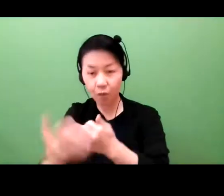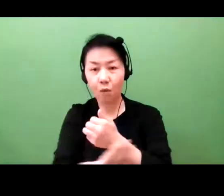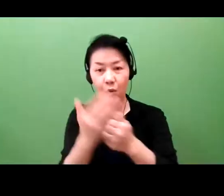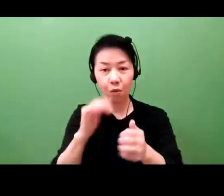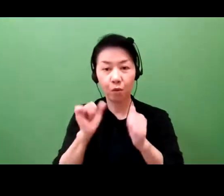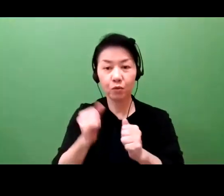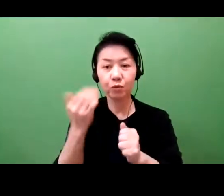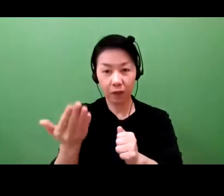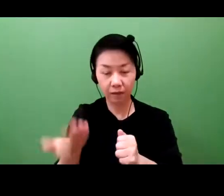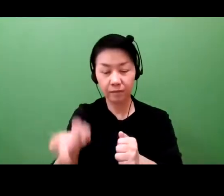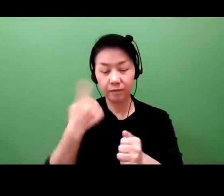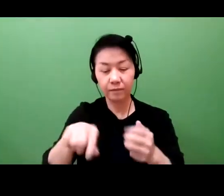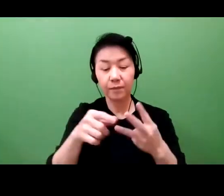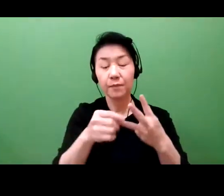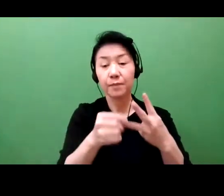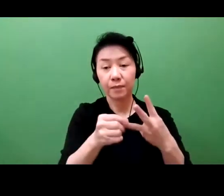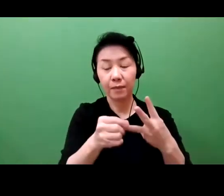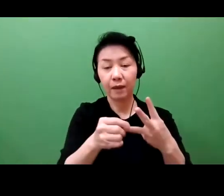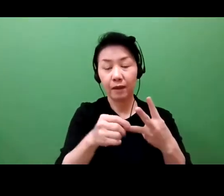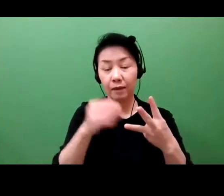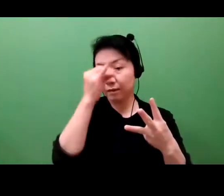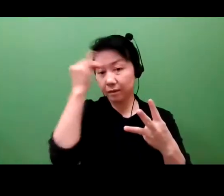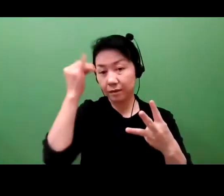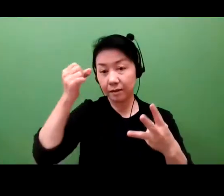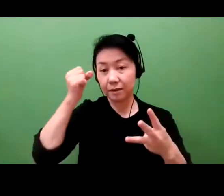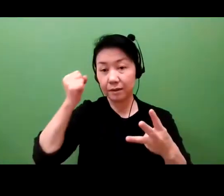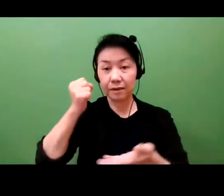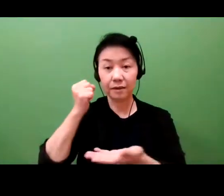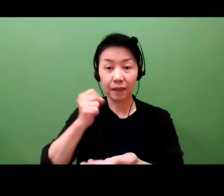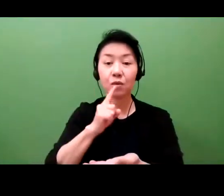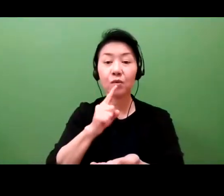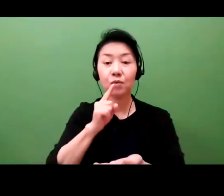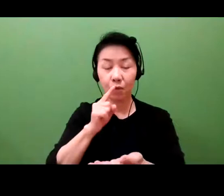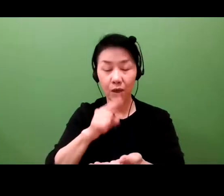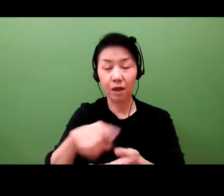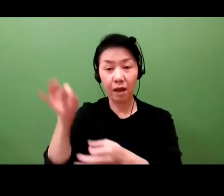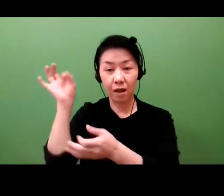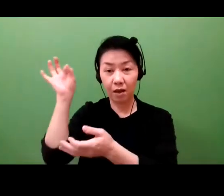an enticement for investors to invest in your business.